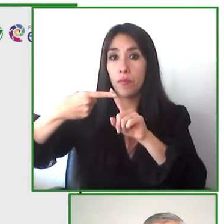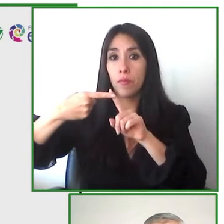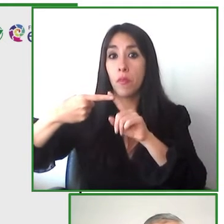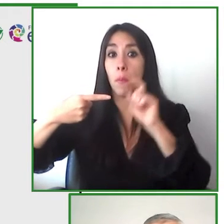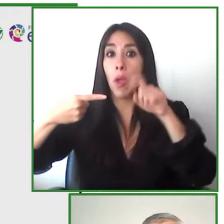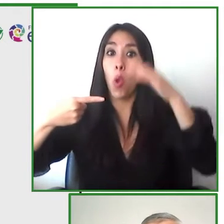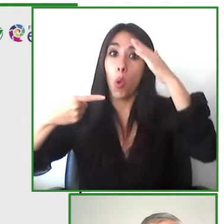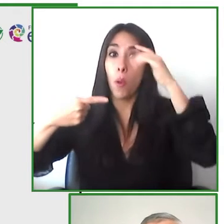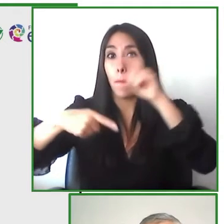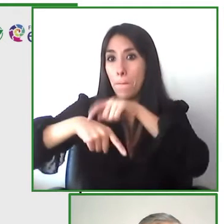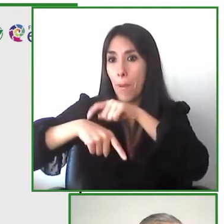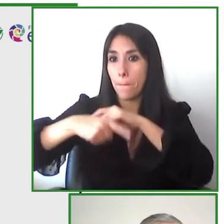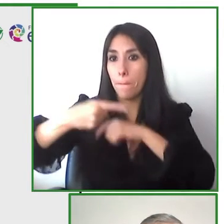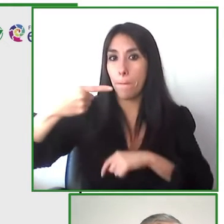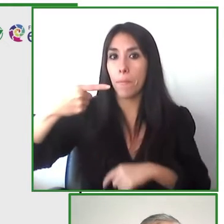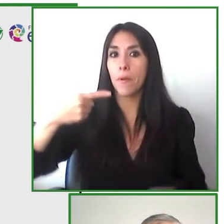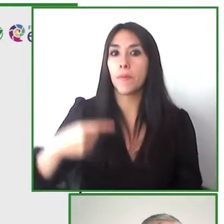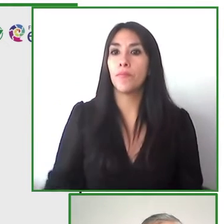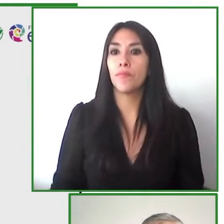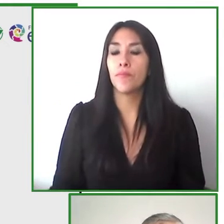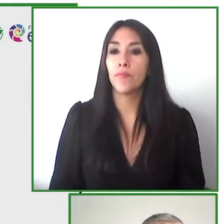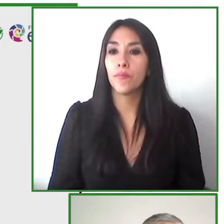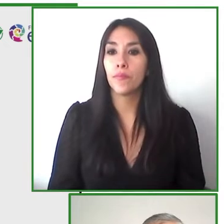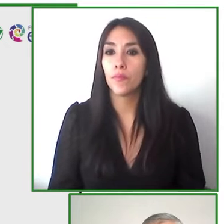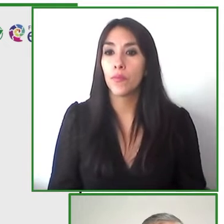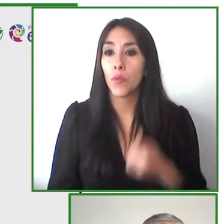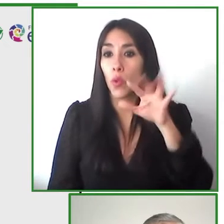training more guides to carry out activities and also